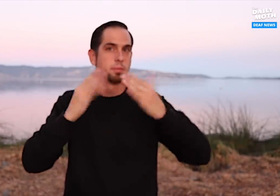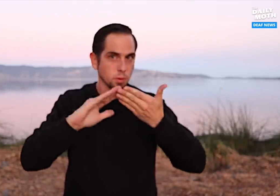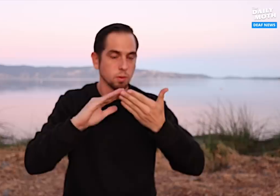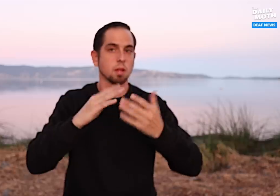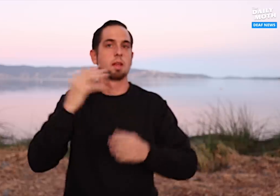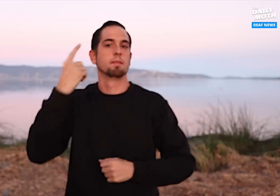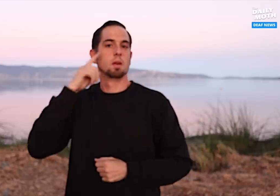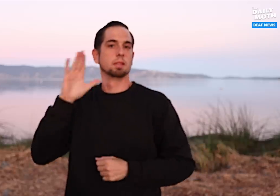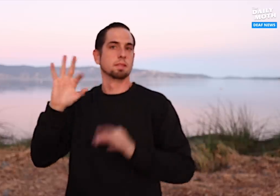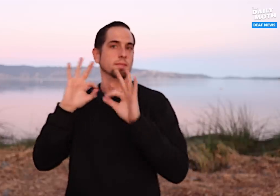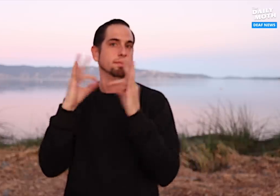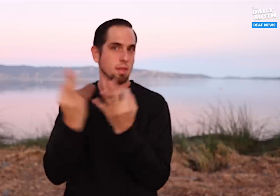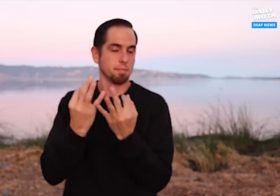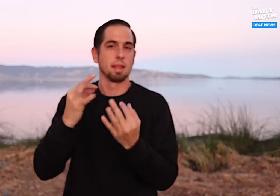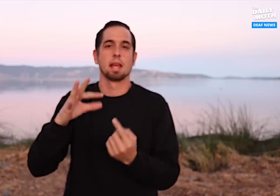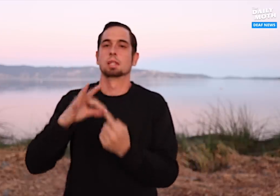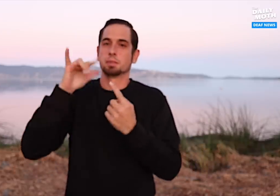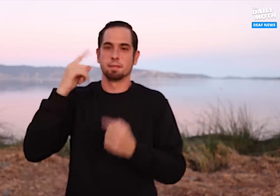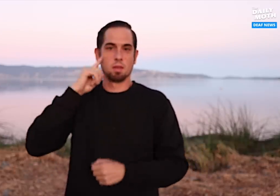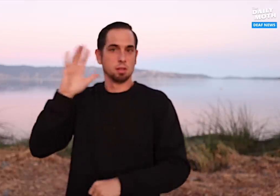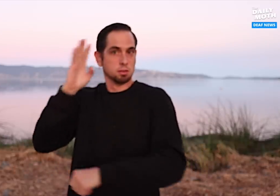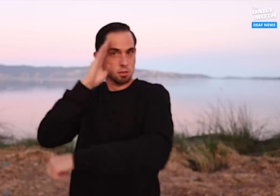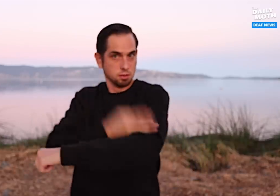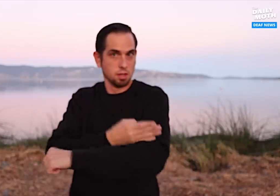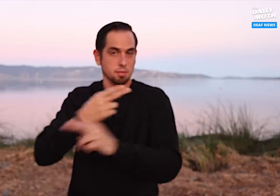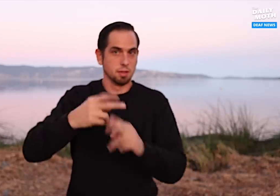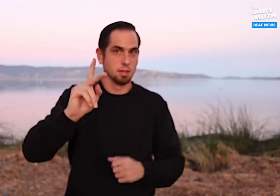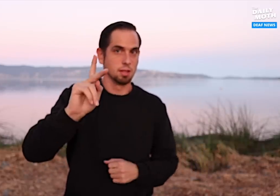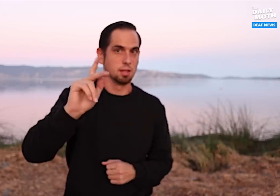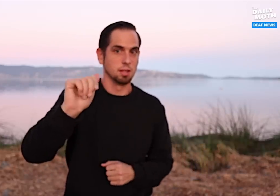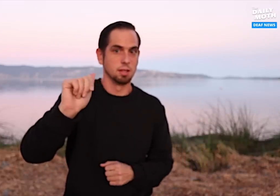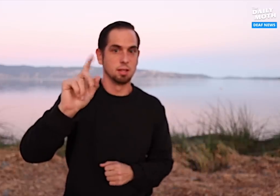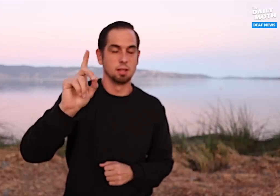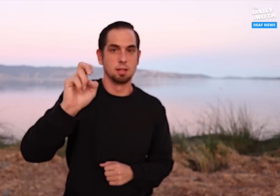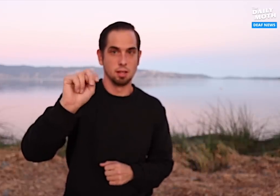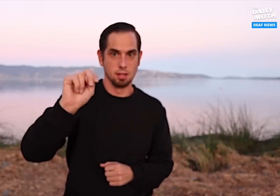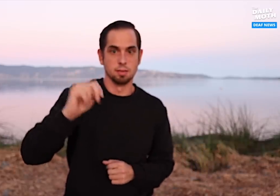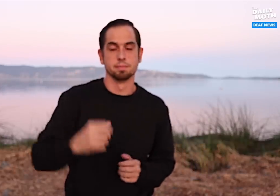his family and especially his son, Kaden.